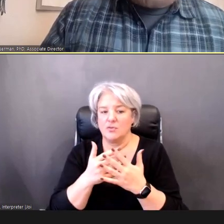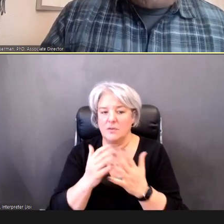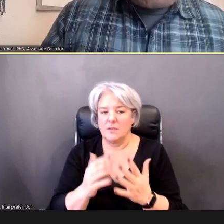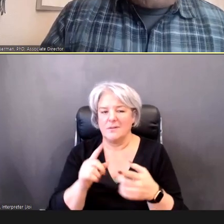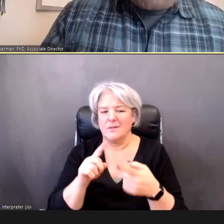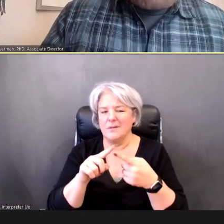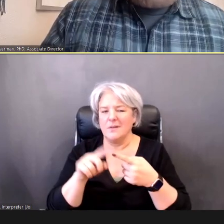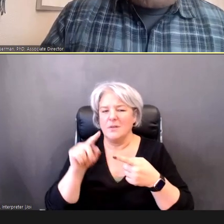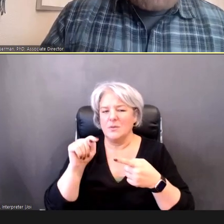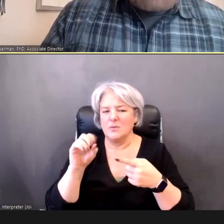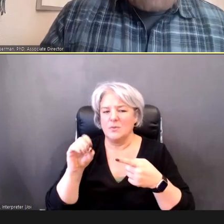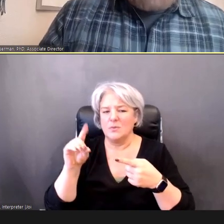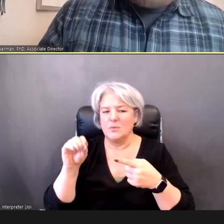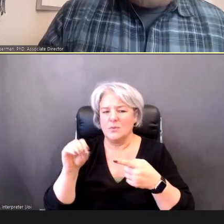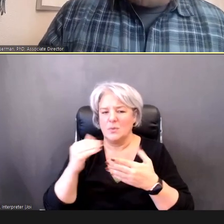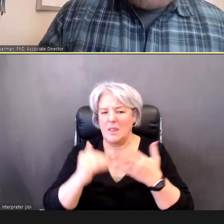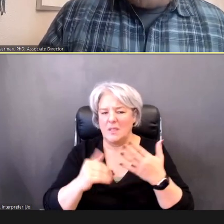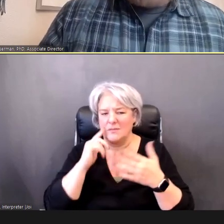yourselves.